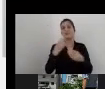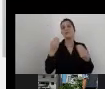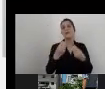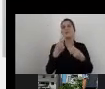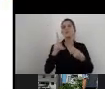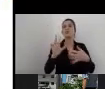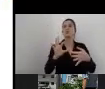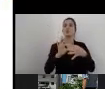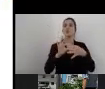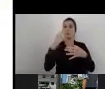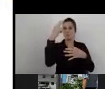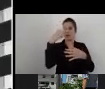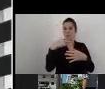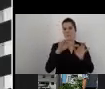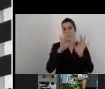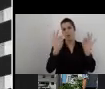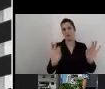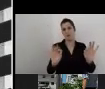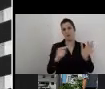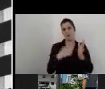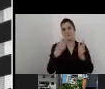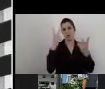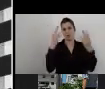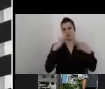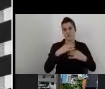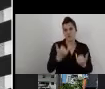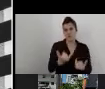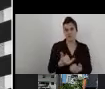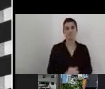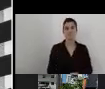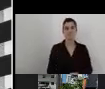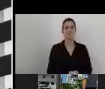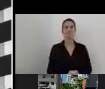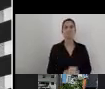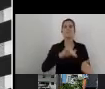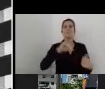As I mentioned also the matter of auditing is, of course,